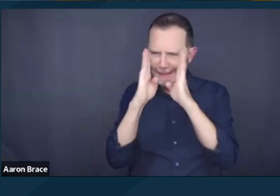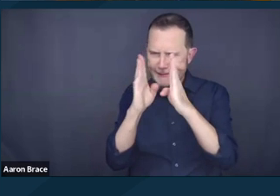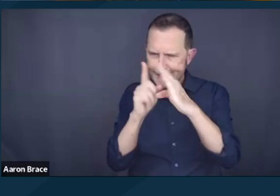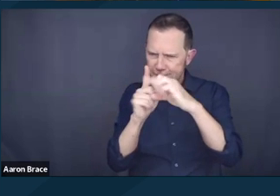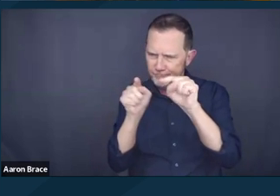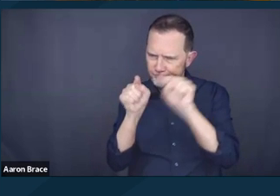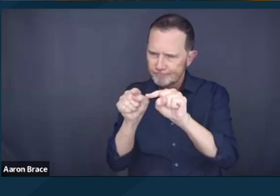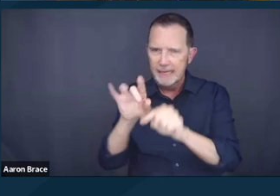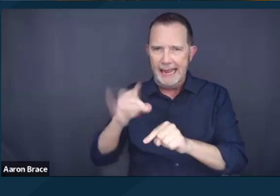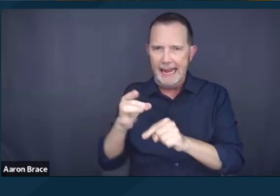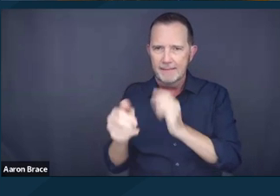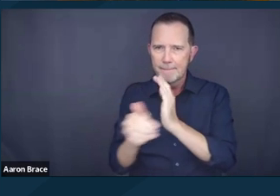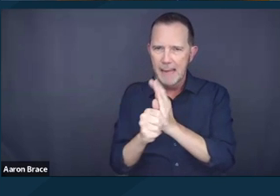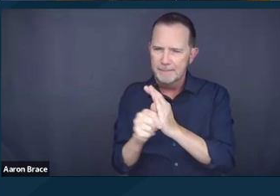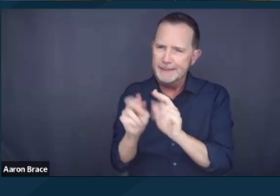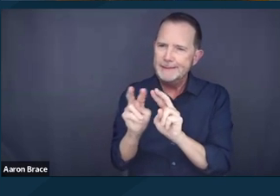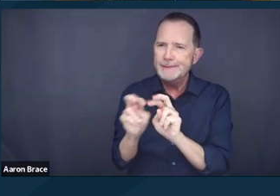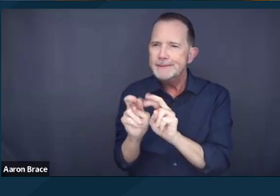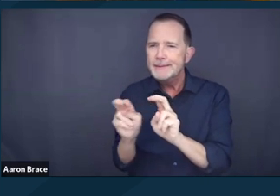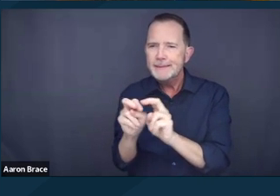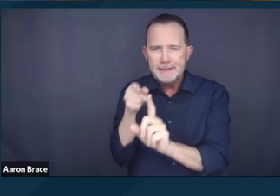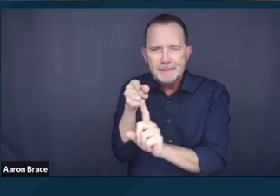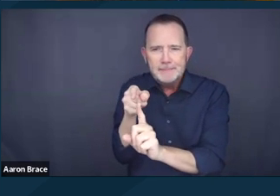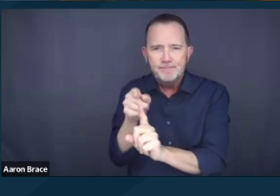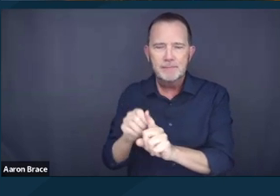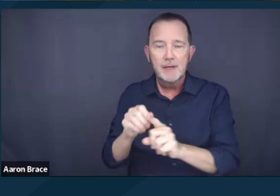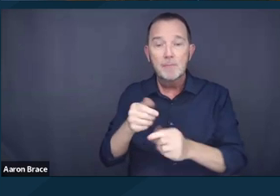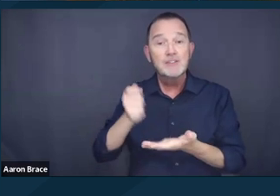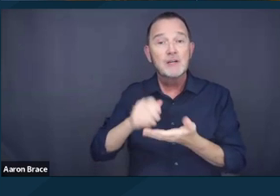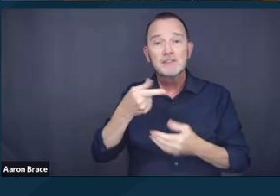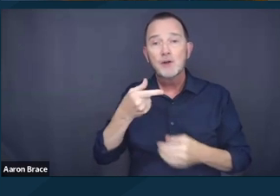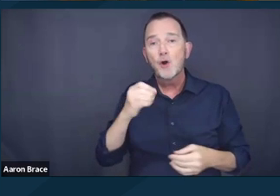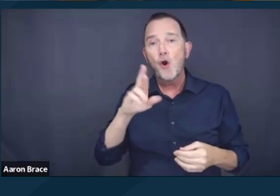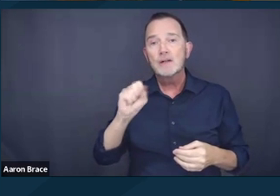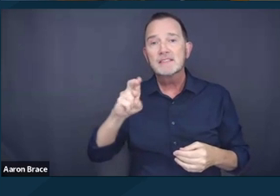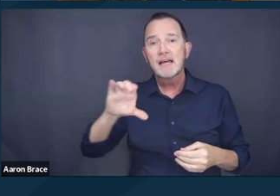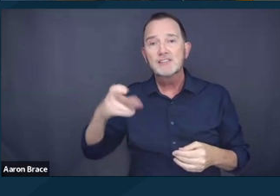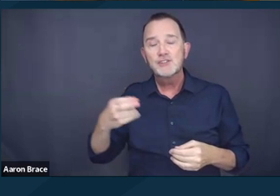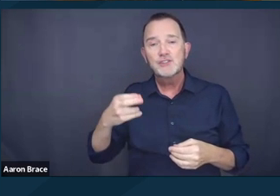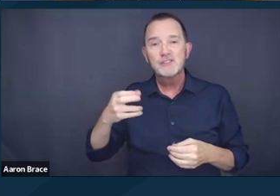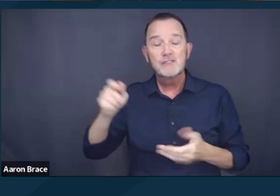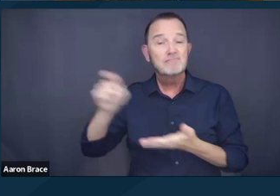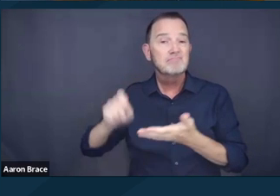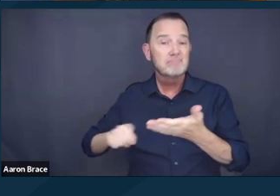the majority opinion penned by Justice Gorsuch, made very brief mention of the Equal Protection Clause